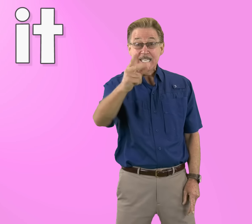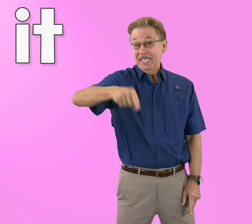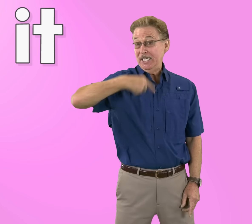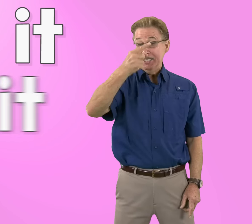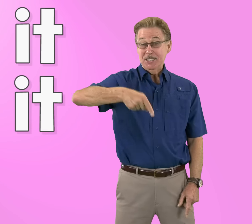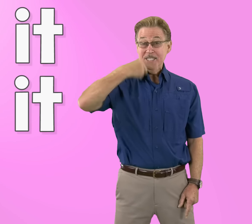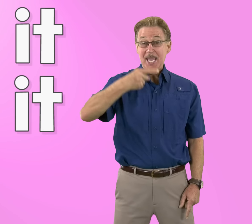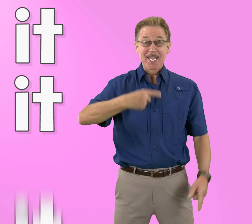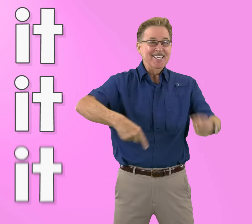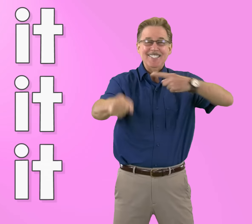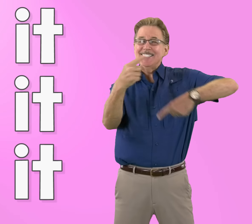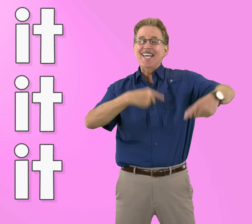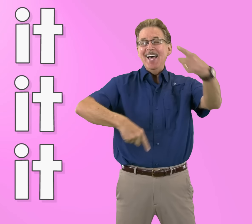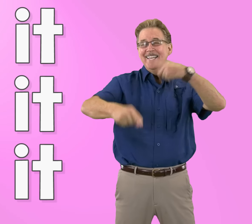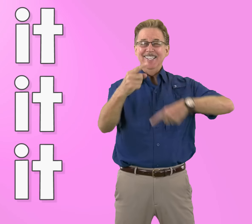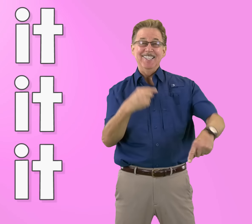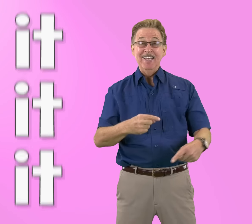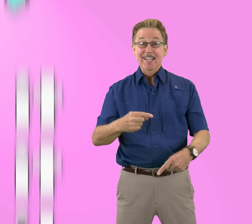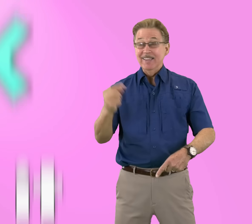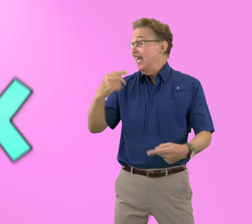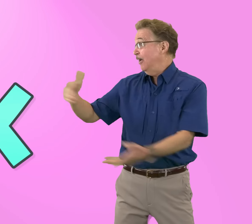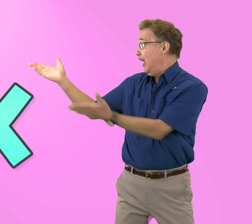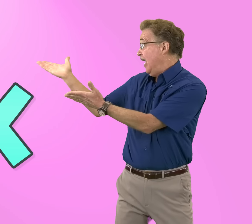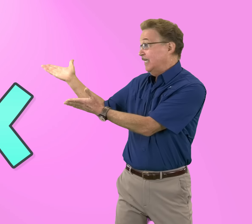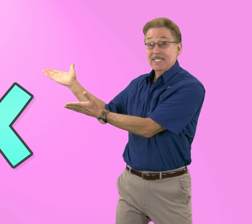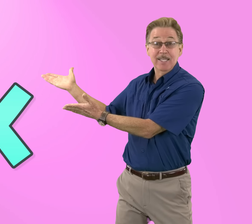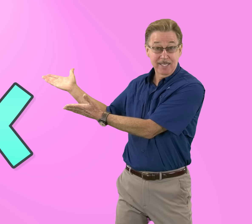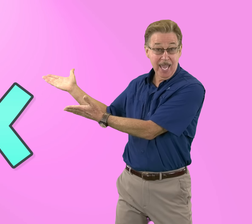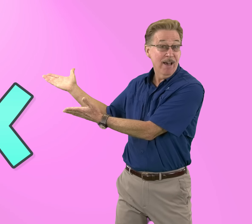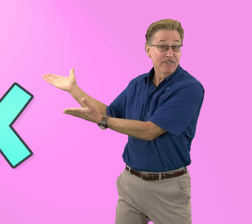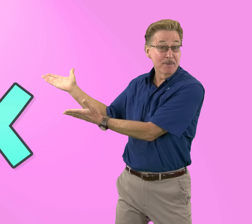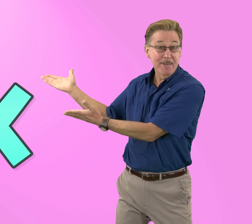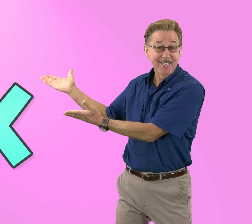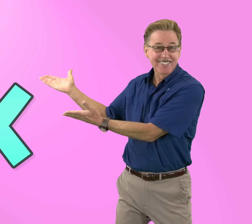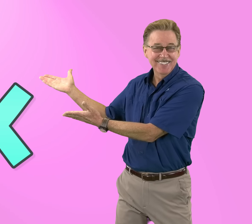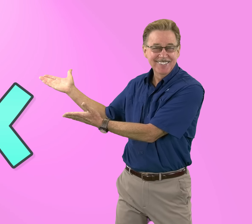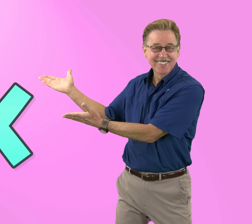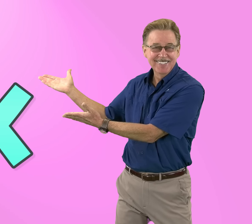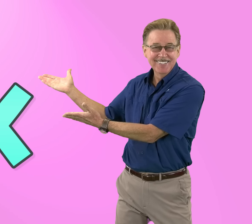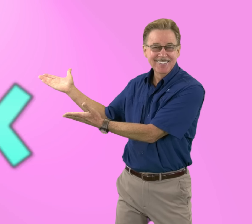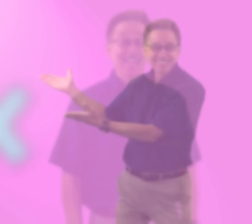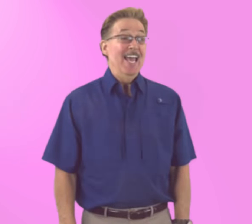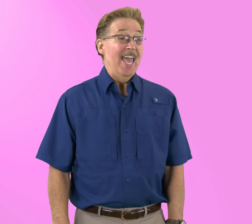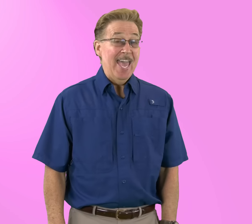See it, Say it Sign it Letter X x in the alphabet